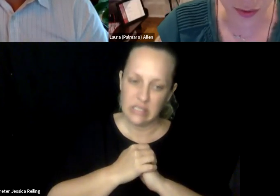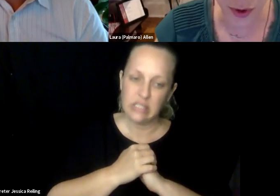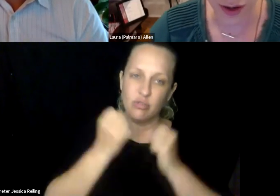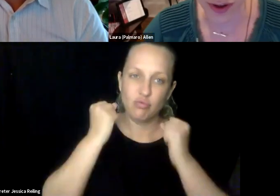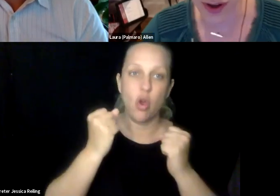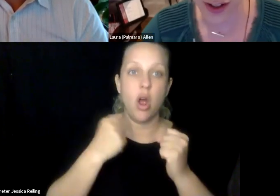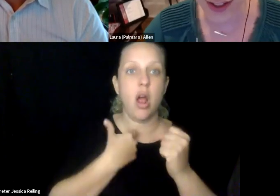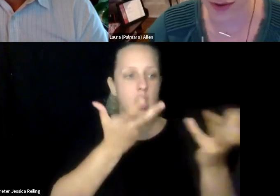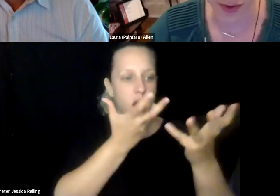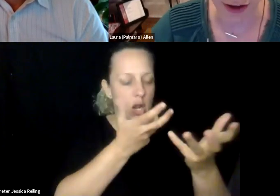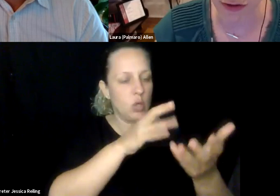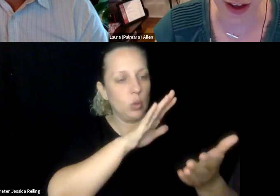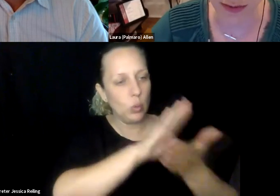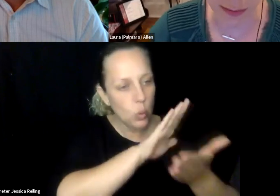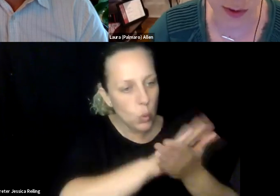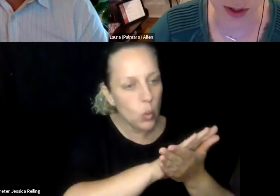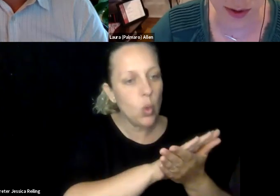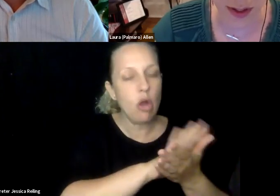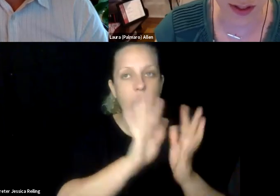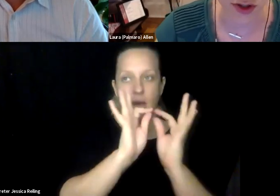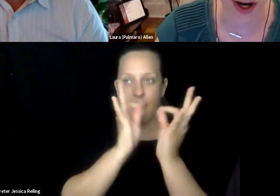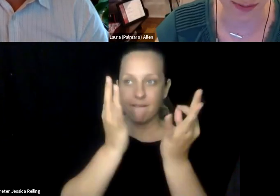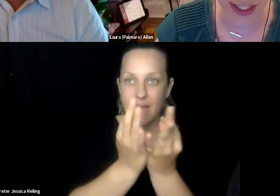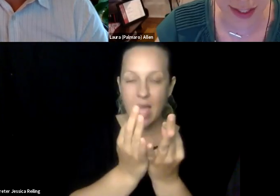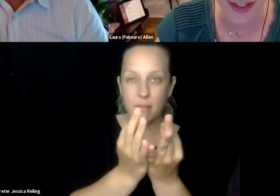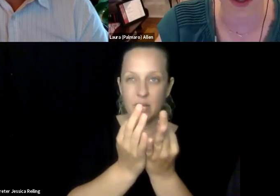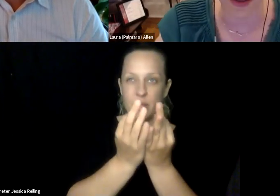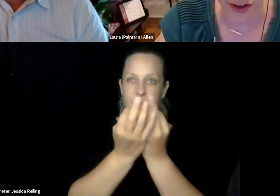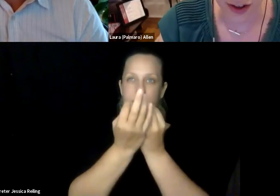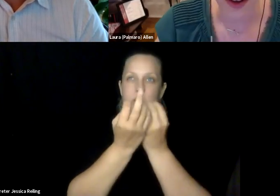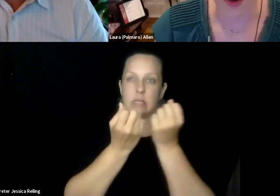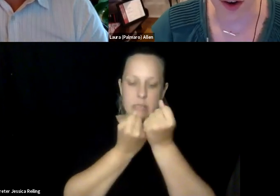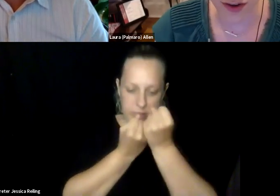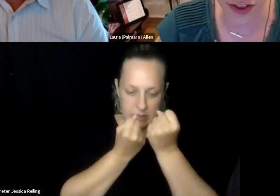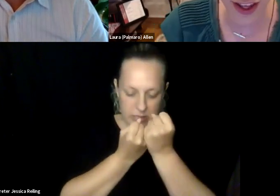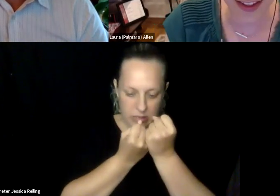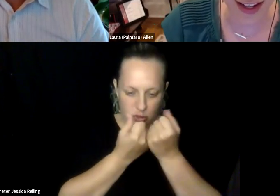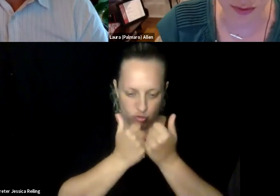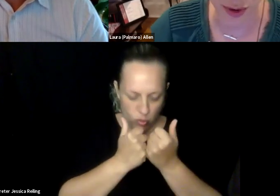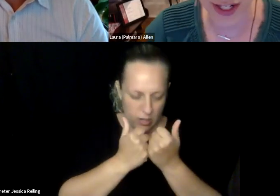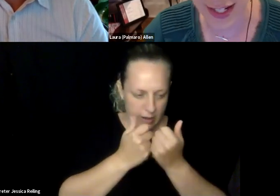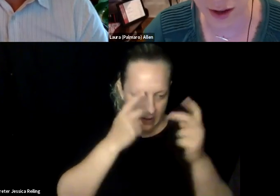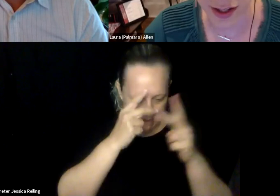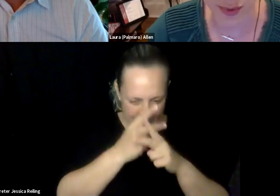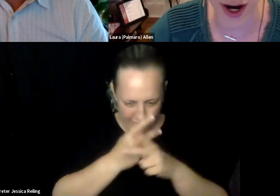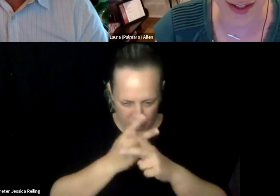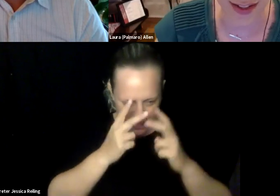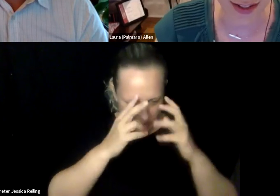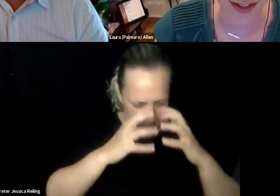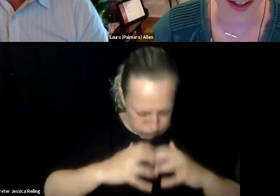early years were such a heavy, heavy period of transition for me. And working with my school, and working with honestly with my family